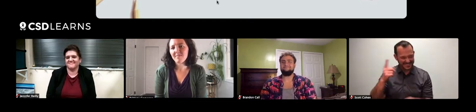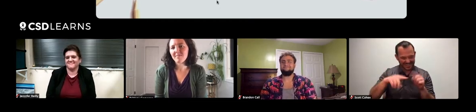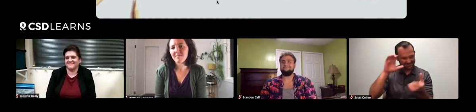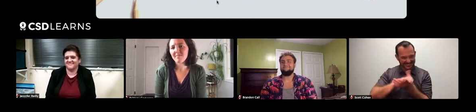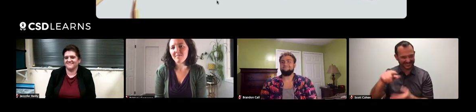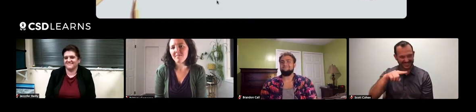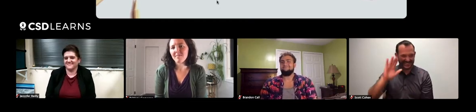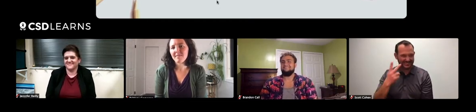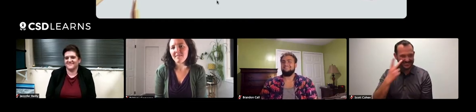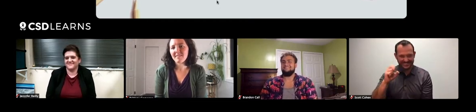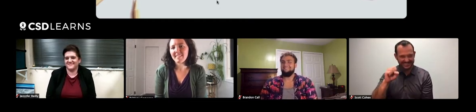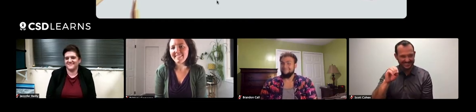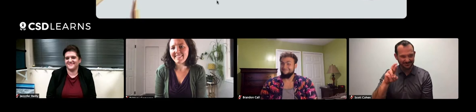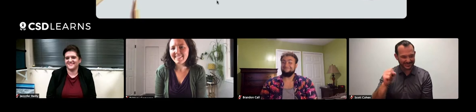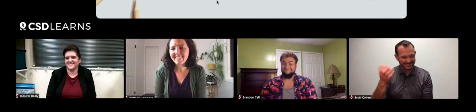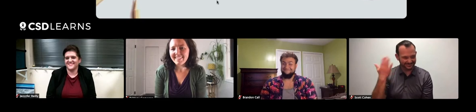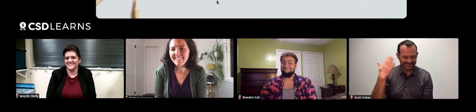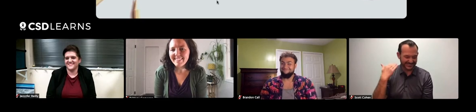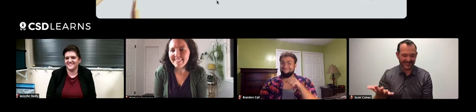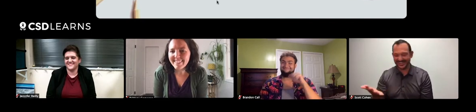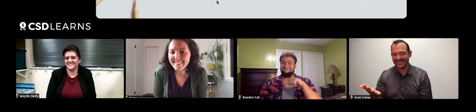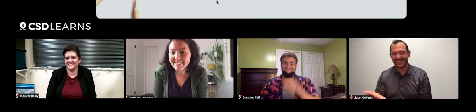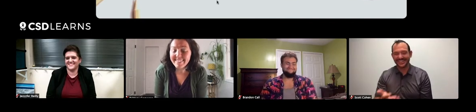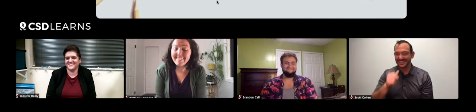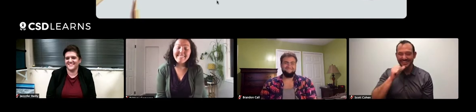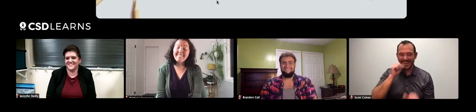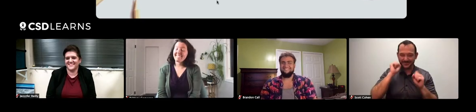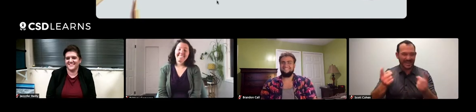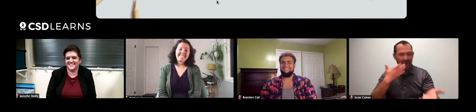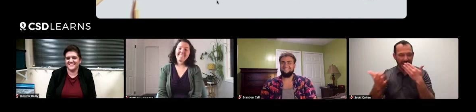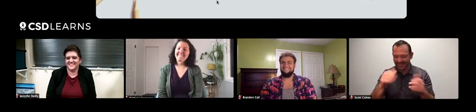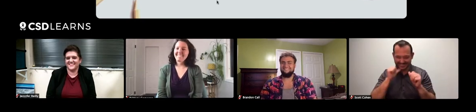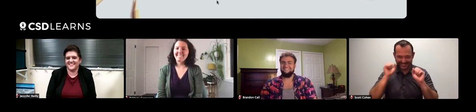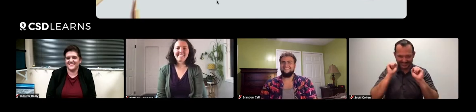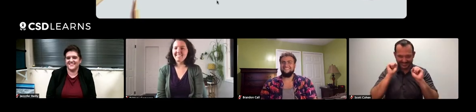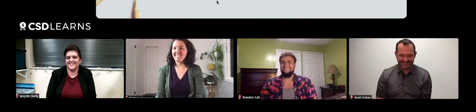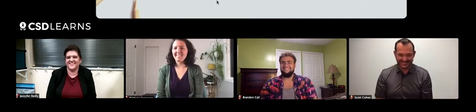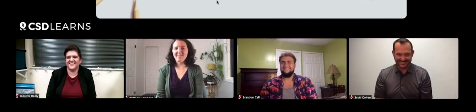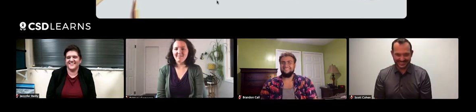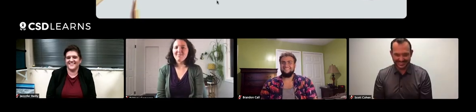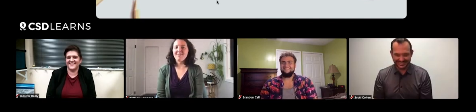I'd never imagine that someone's unfamiliar with a s'more. I'm sure they gobble 'em up after they find out what they are.